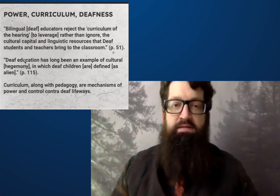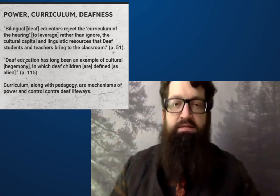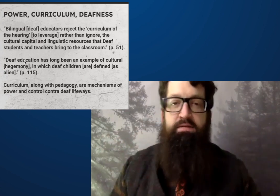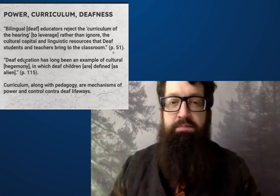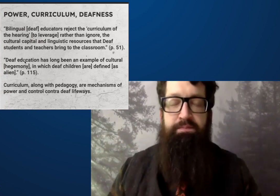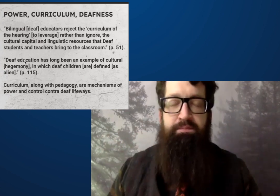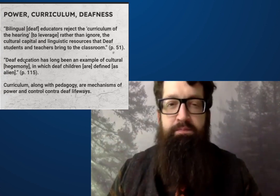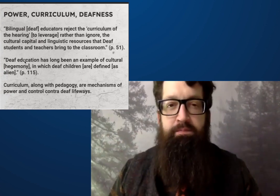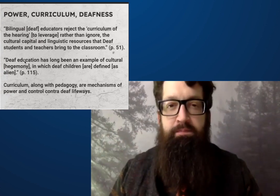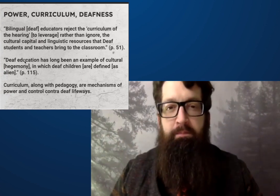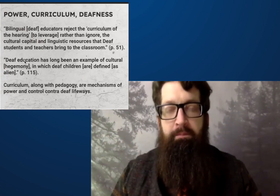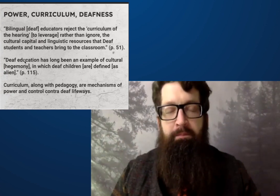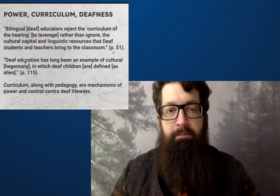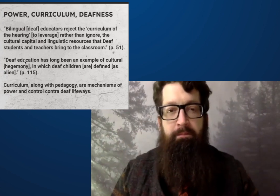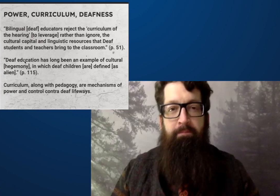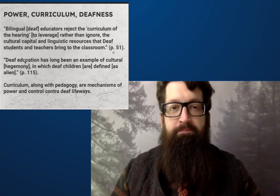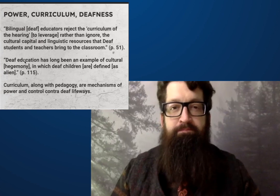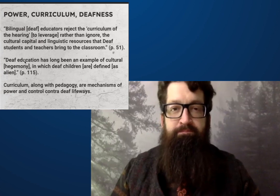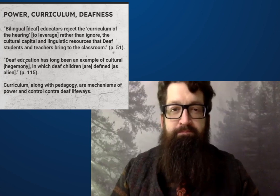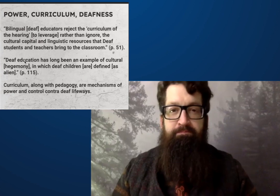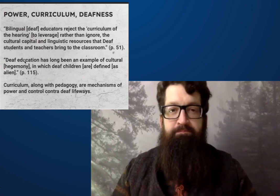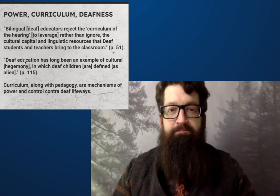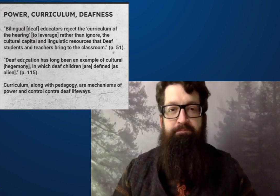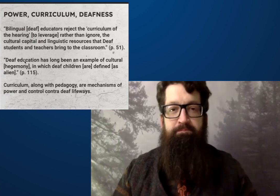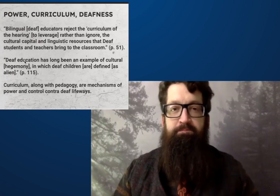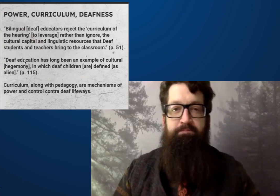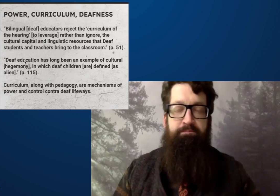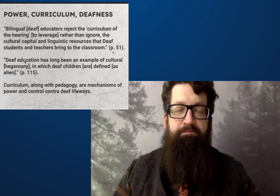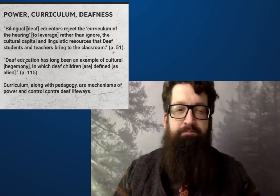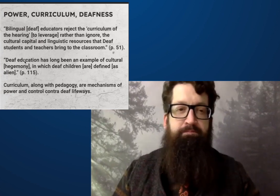for Death and the Death Life Ways,